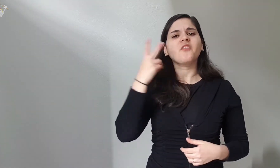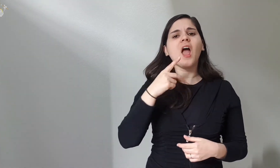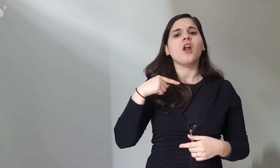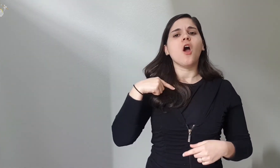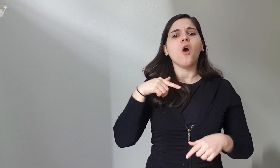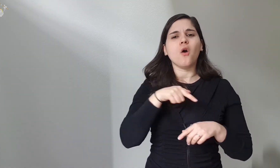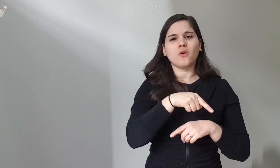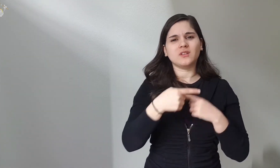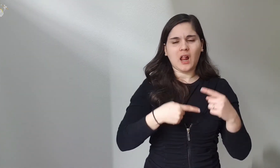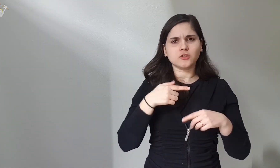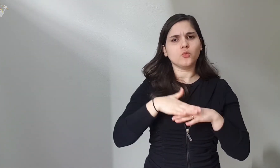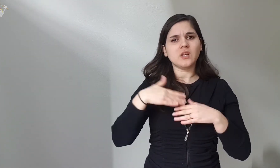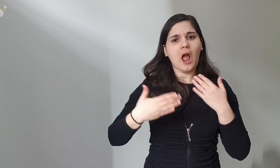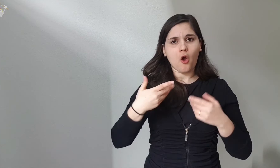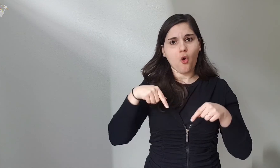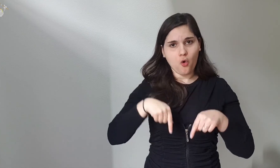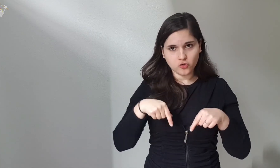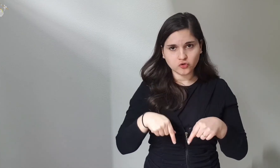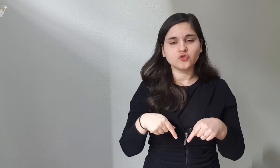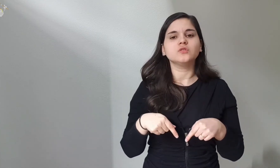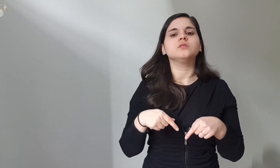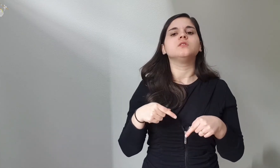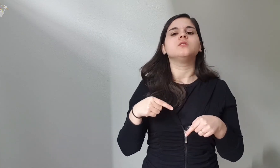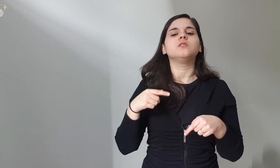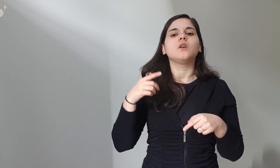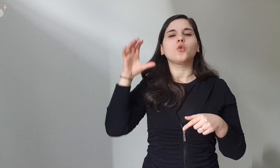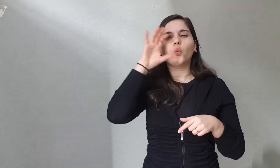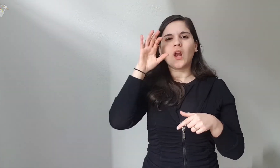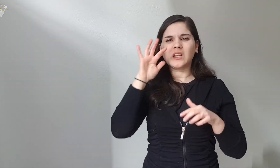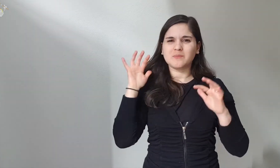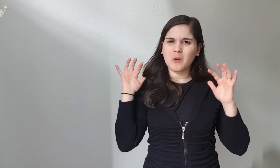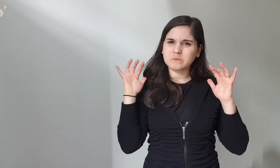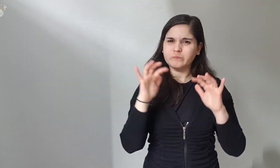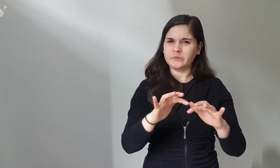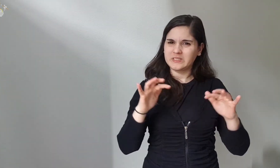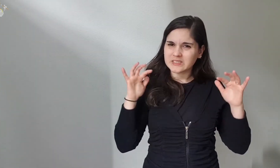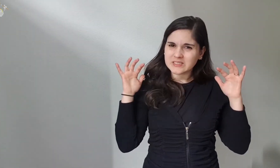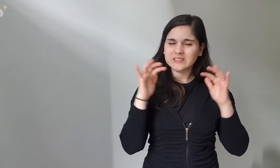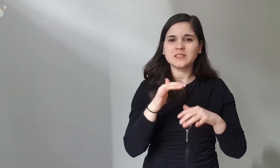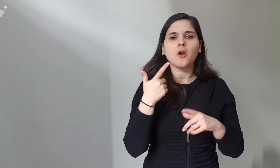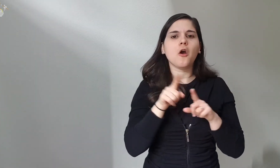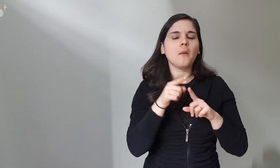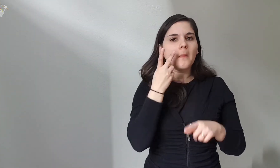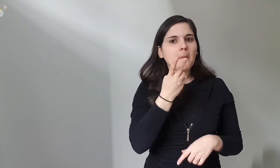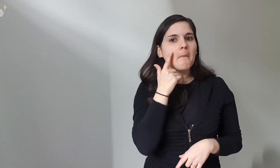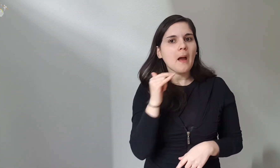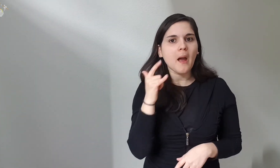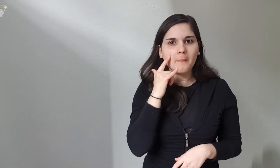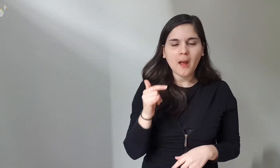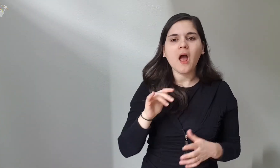This tradition still exists today, it attracts many tourists who have never seen something like this.